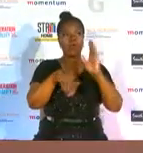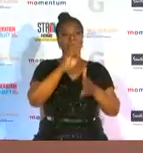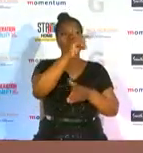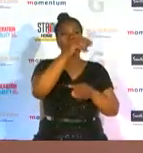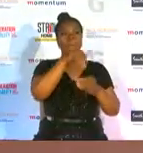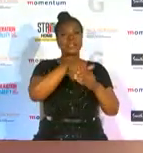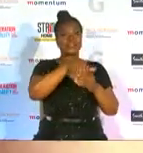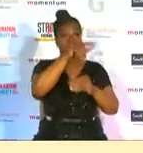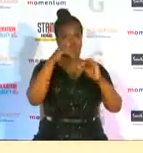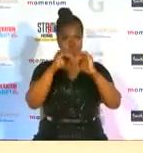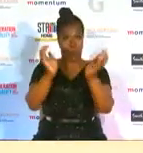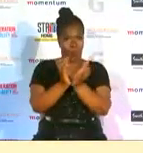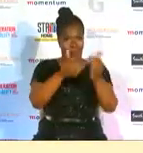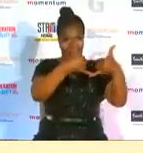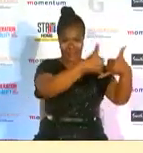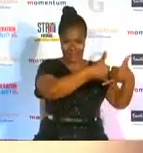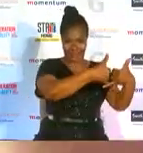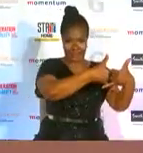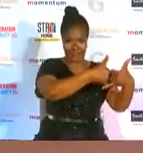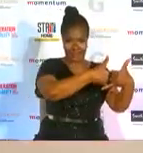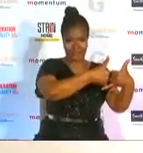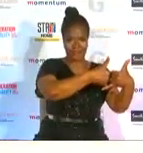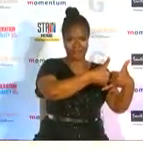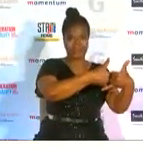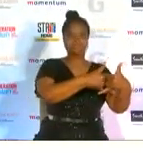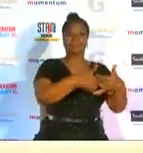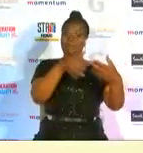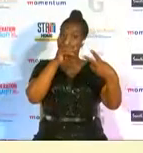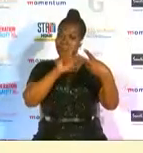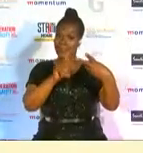world cup we had um proteus and